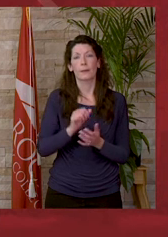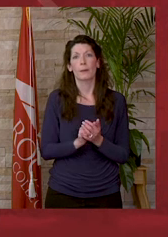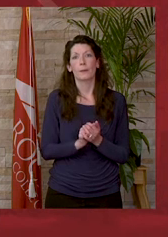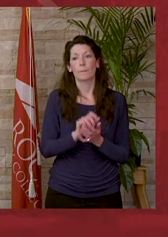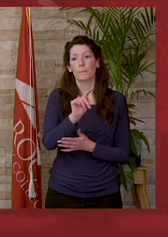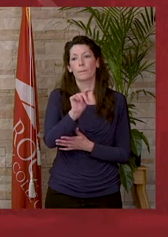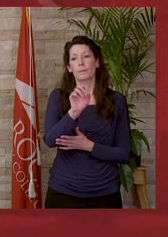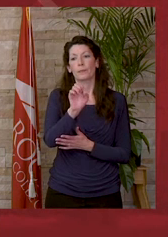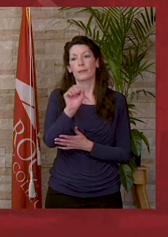Tessa Korthuis.